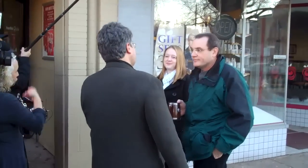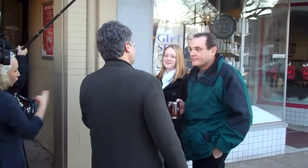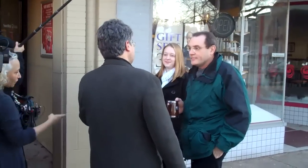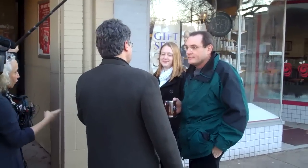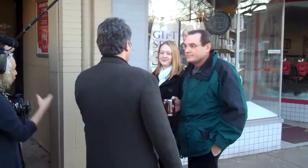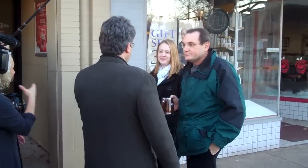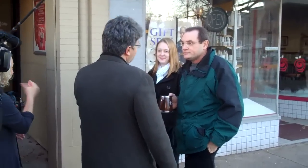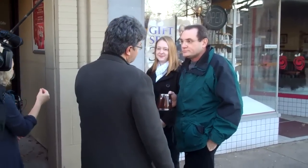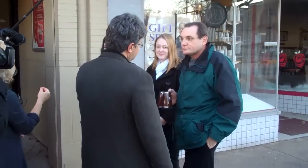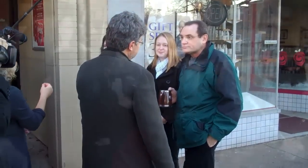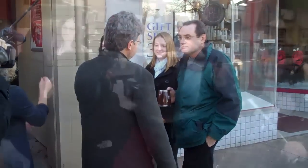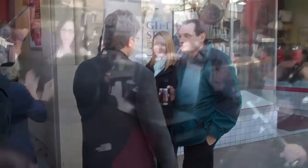They're actors.